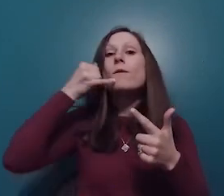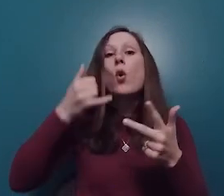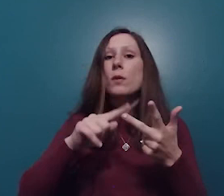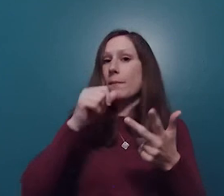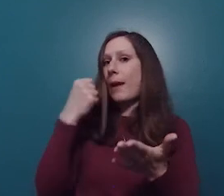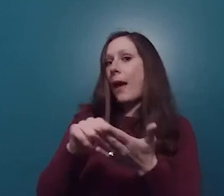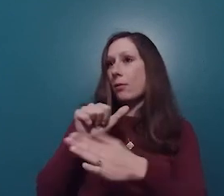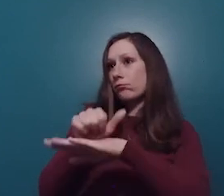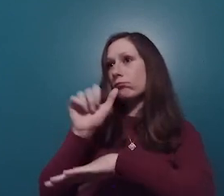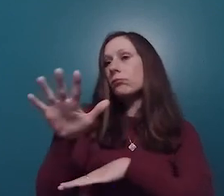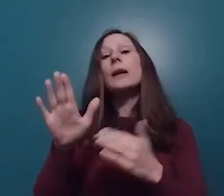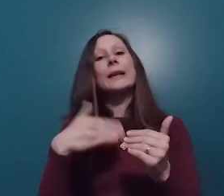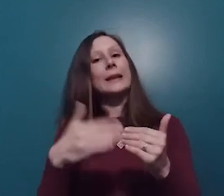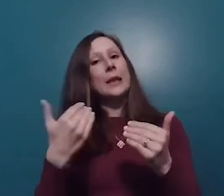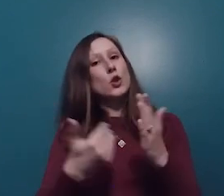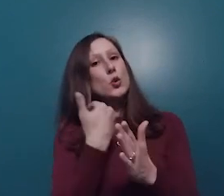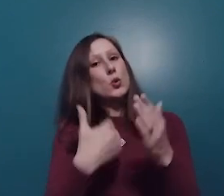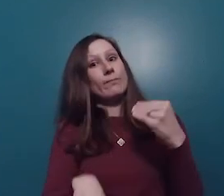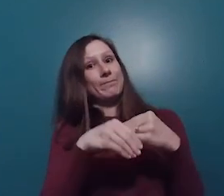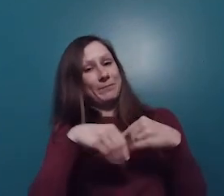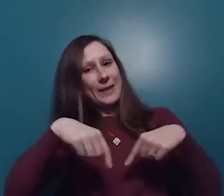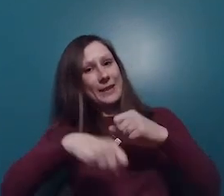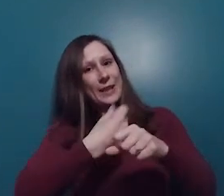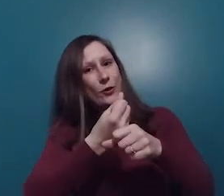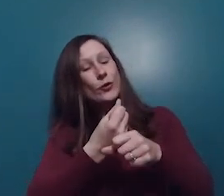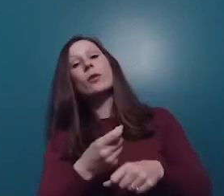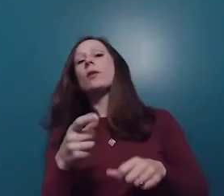phone, and by mail. The easiest way, which is new this year, is